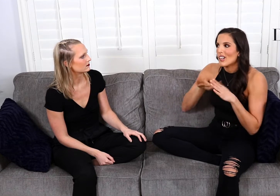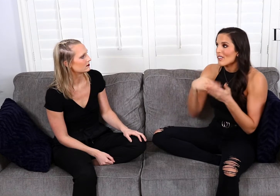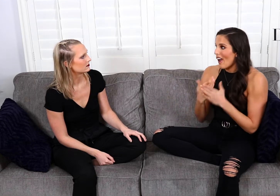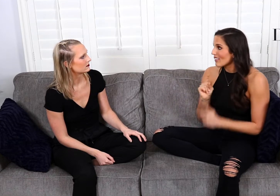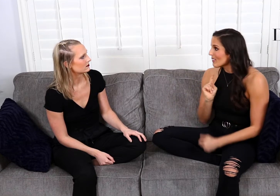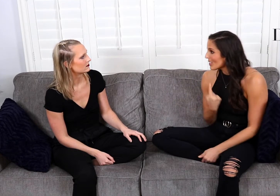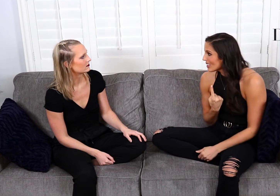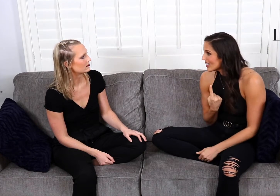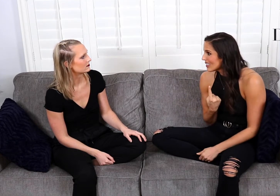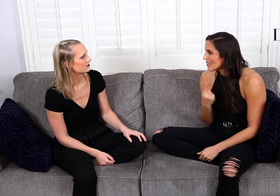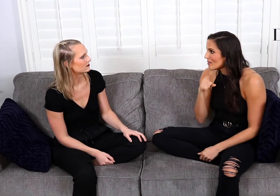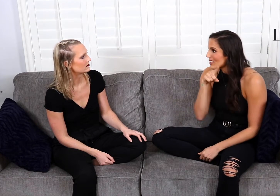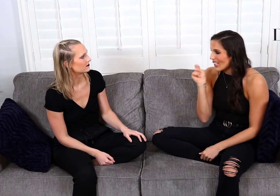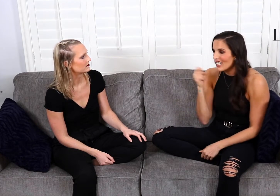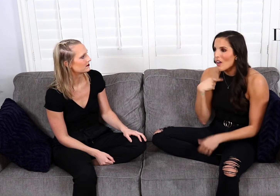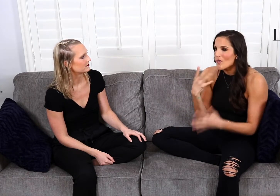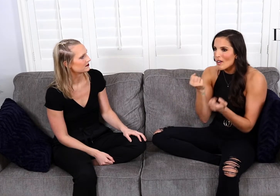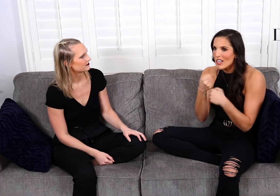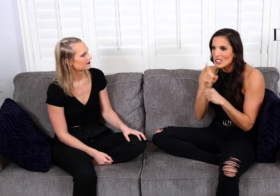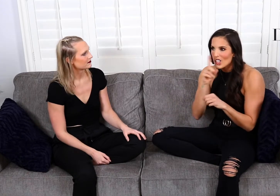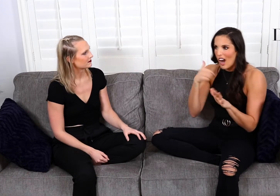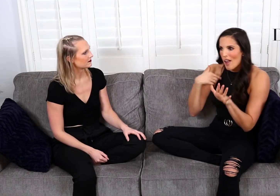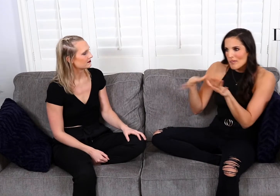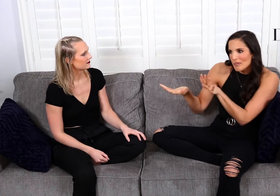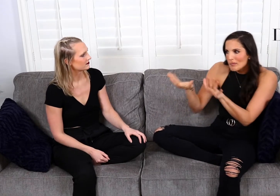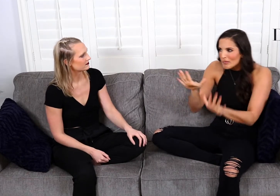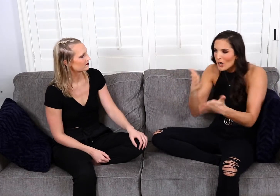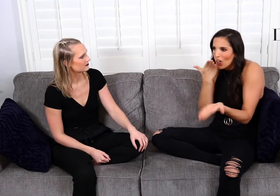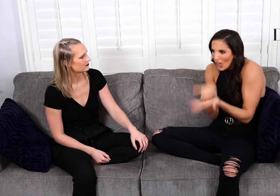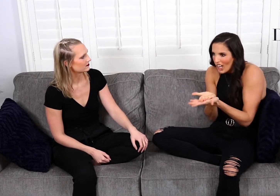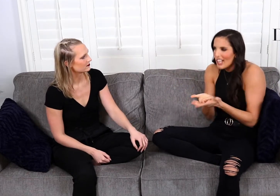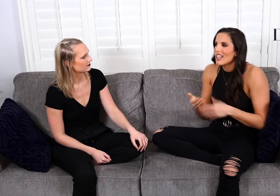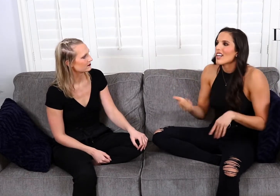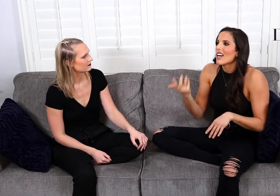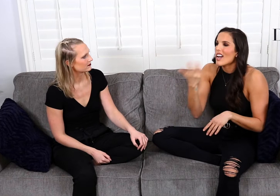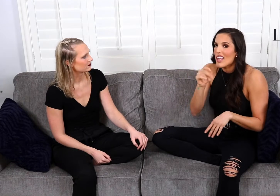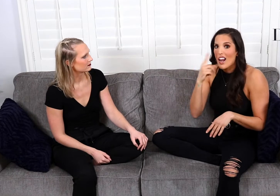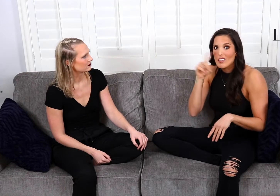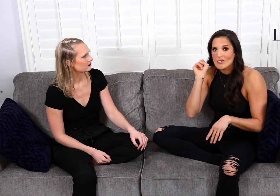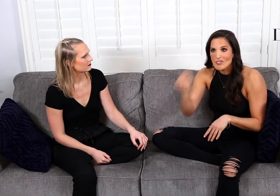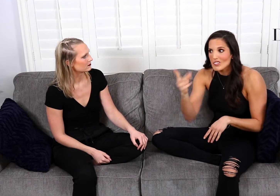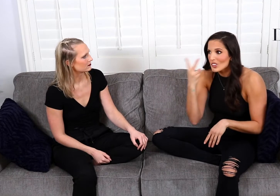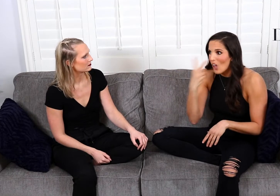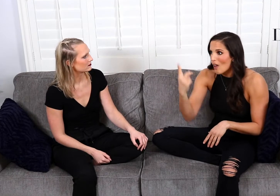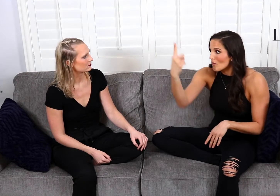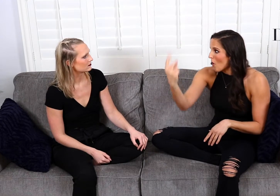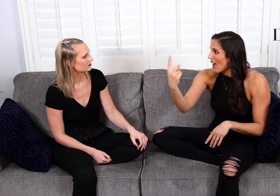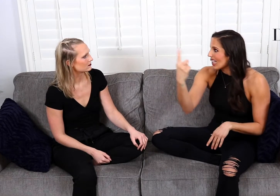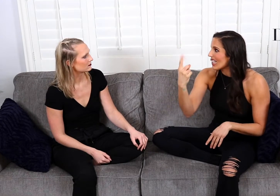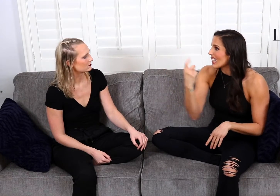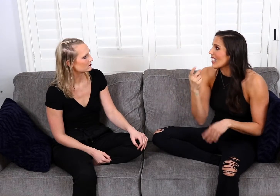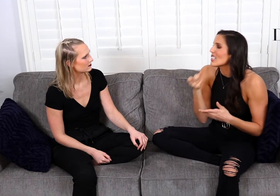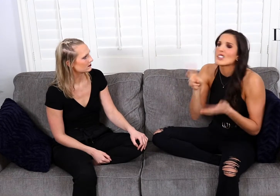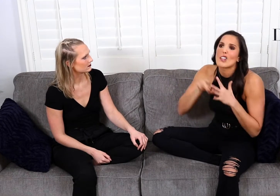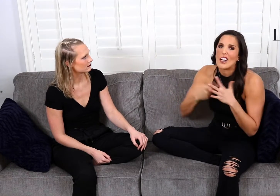I sat down and I arrived first, of course. Because I wanted to make sure I was in the right spot and then I saw him walking towards me